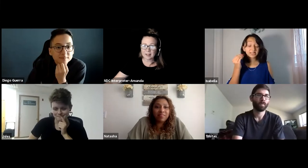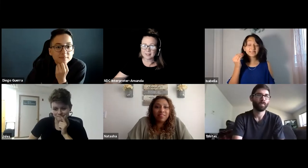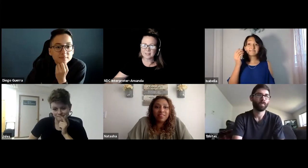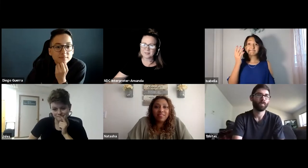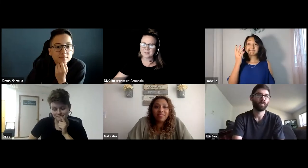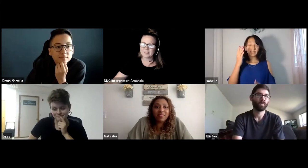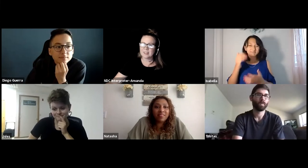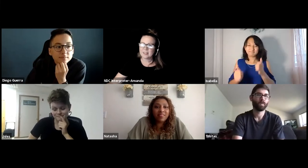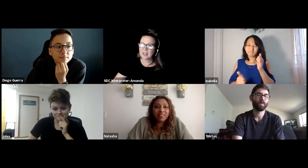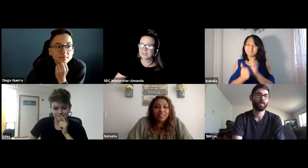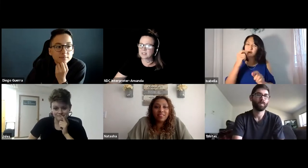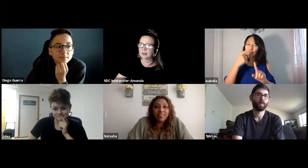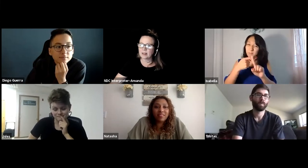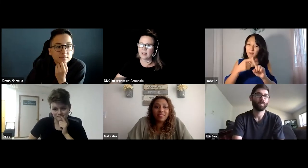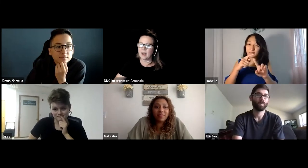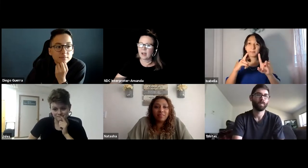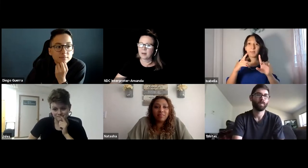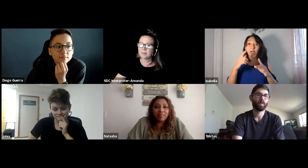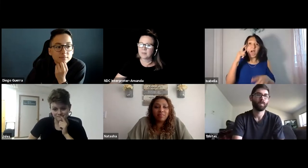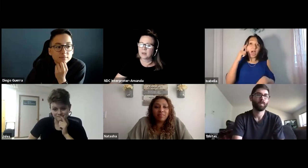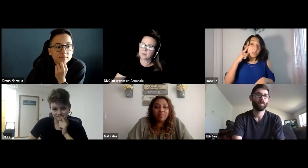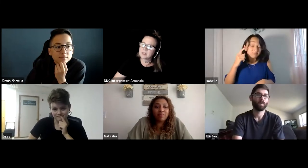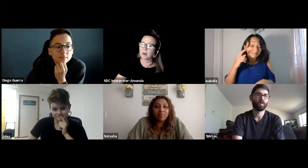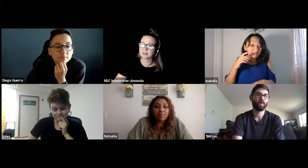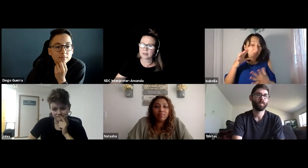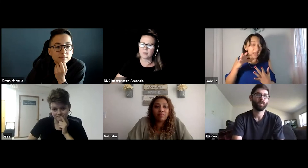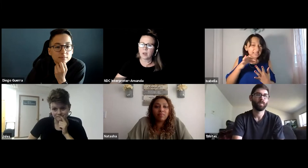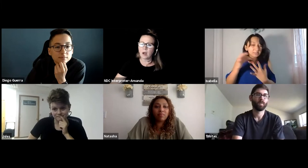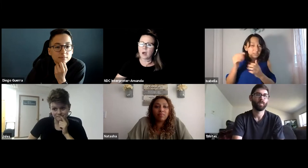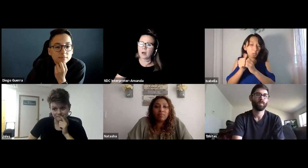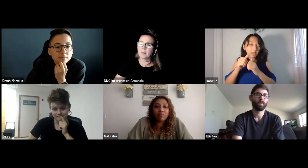This is Bella. It was mostly positive.